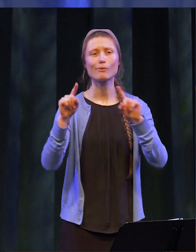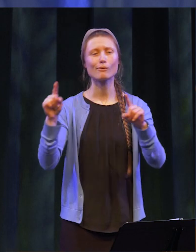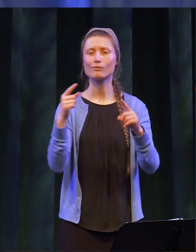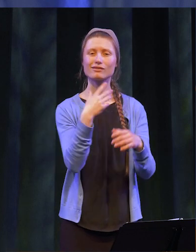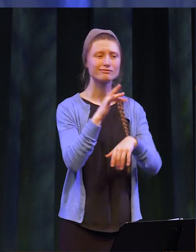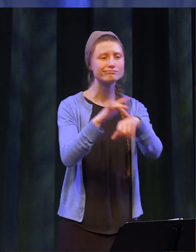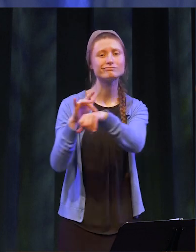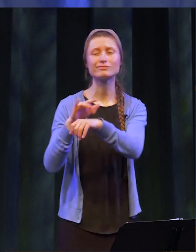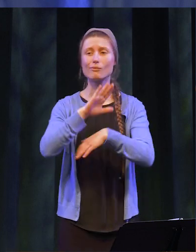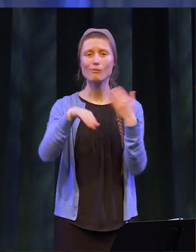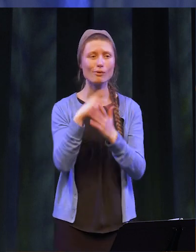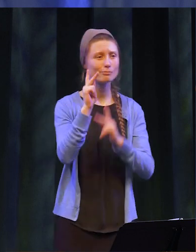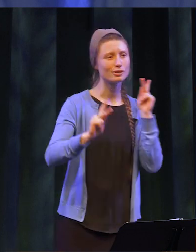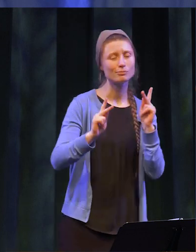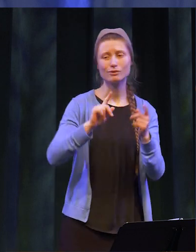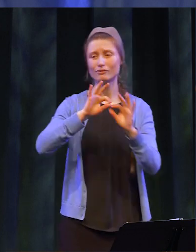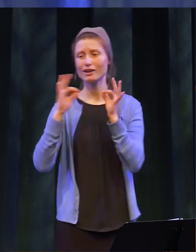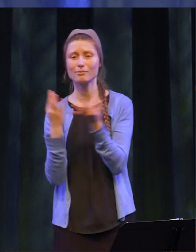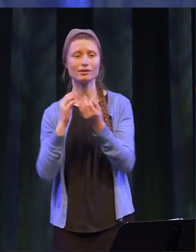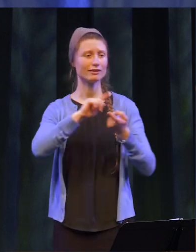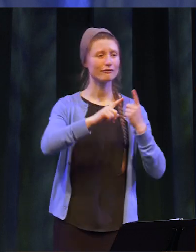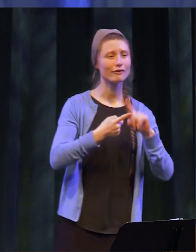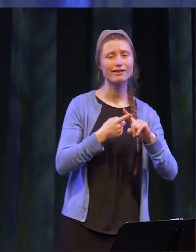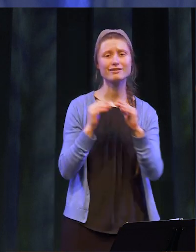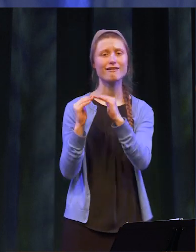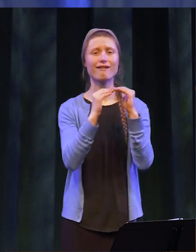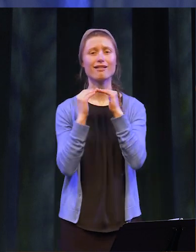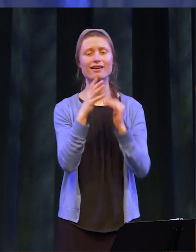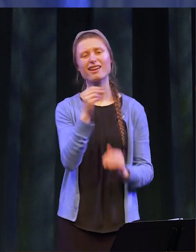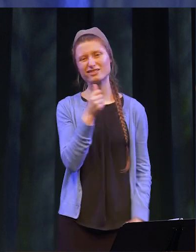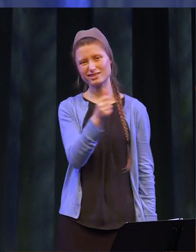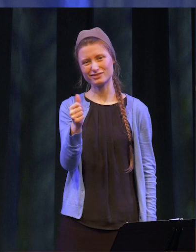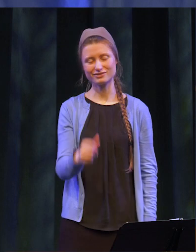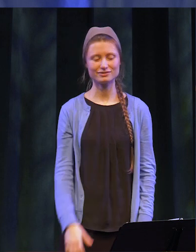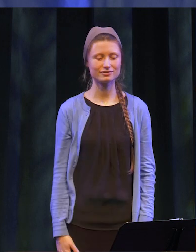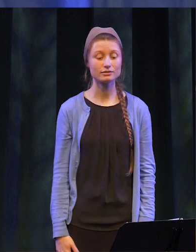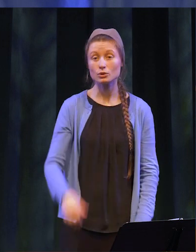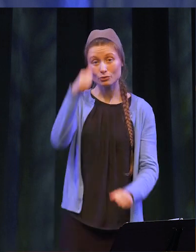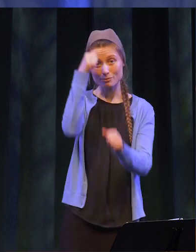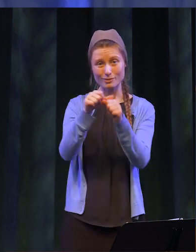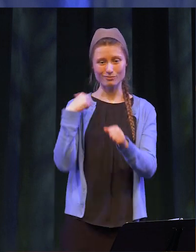those around you - your family, your friends, your colleagues and yourself. Do not forget